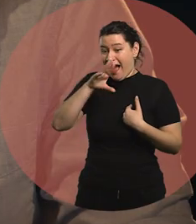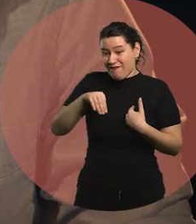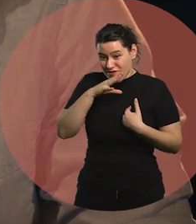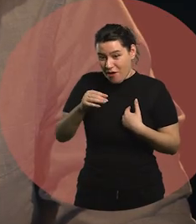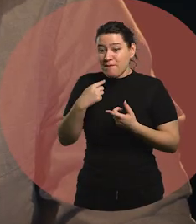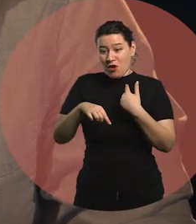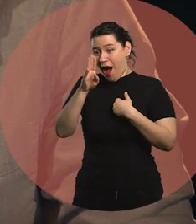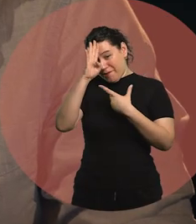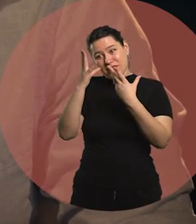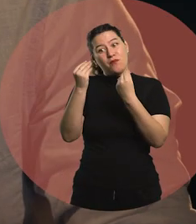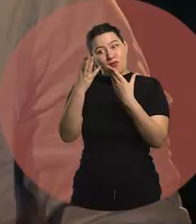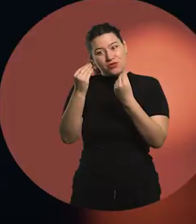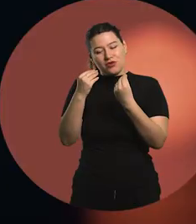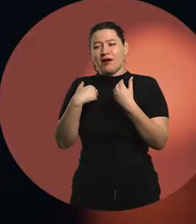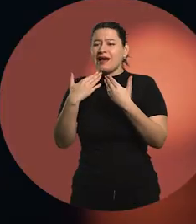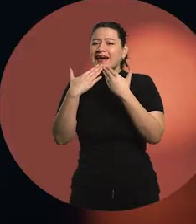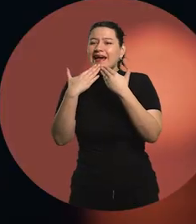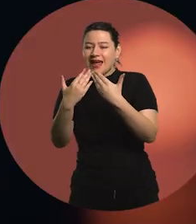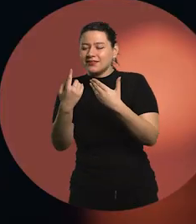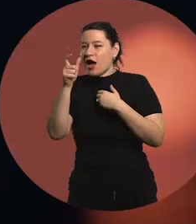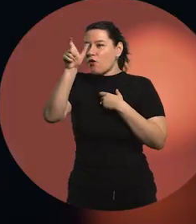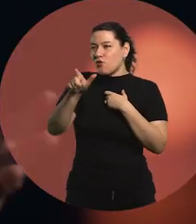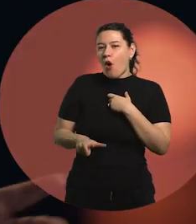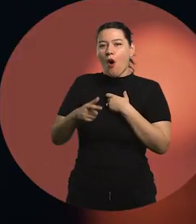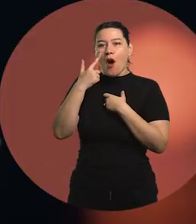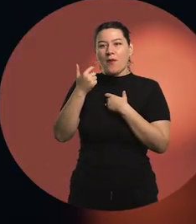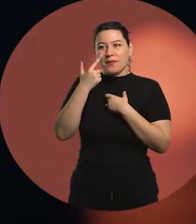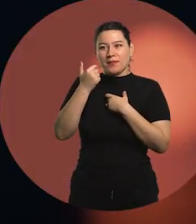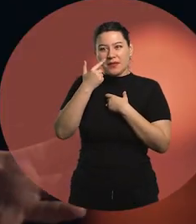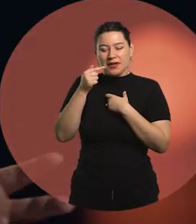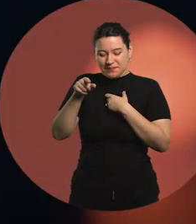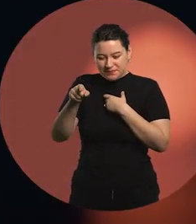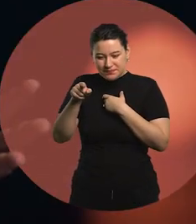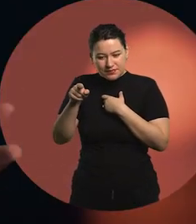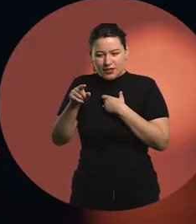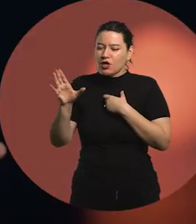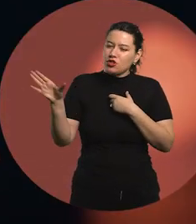And I'm very grateful to a man, among all the ones I visited, because everything helped.